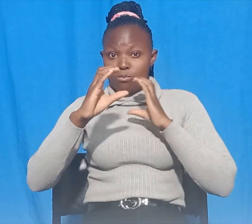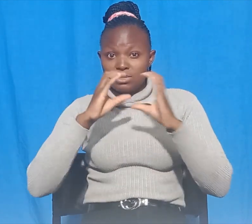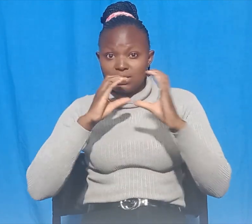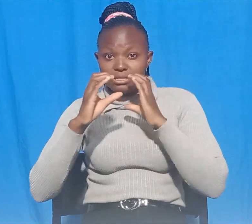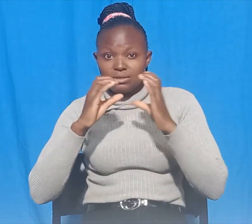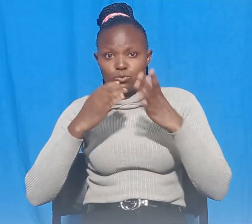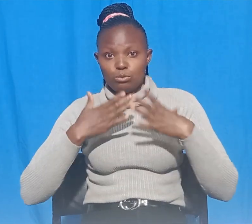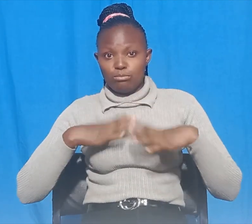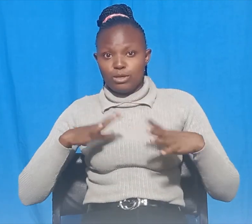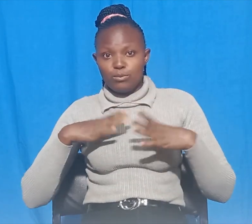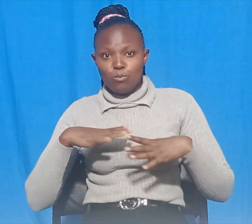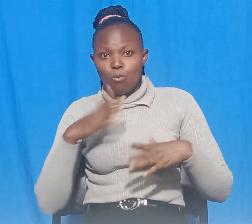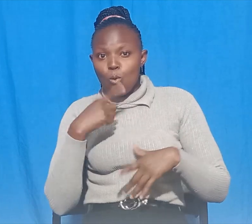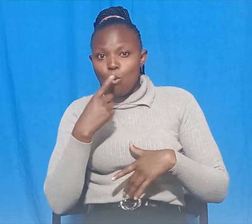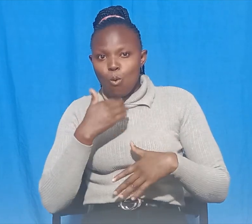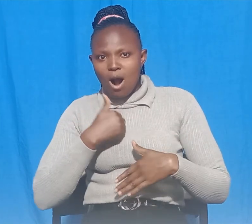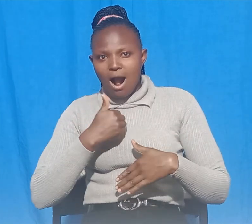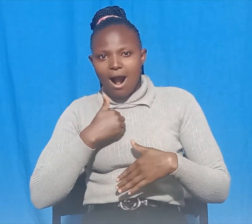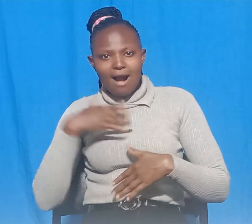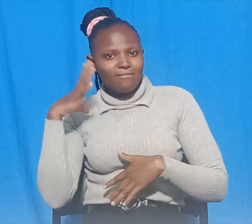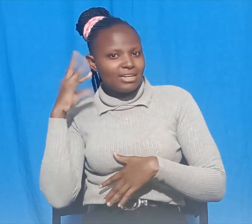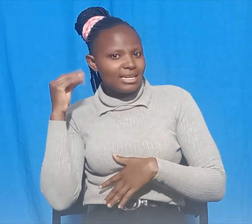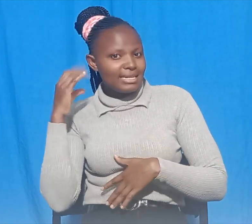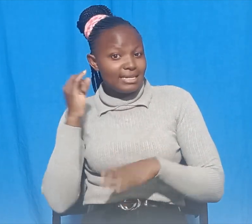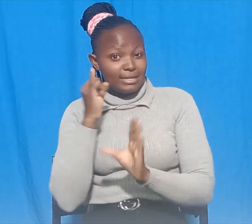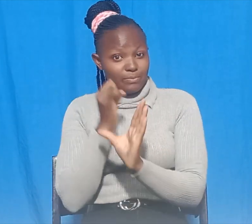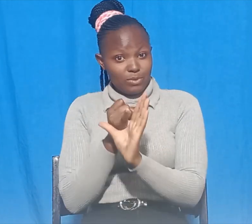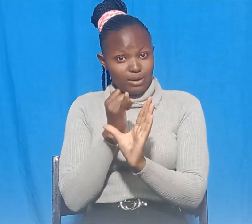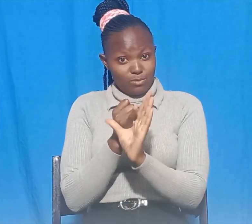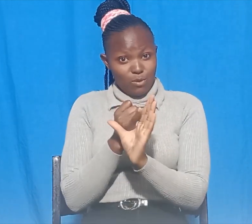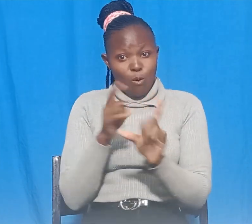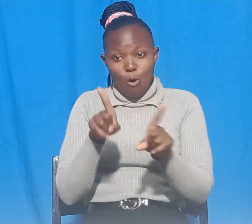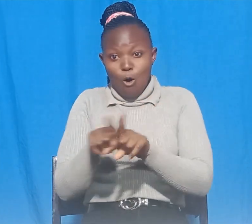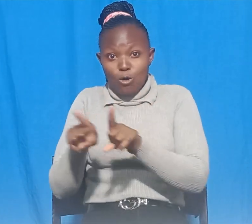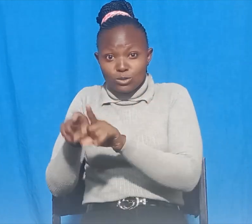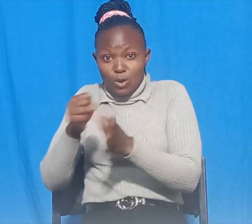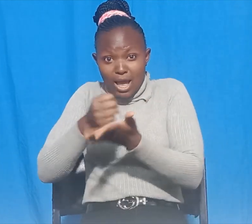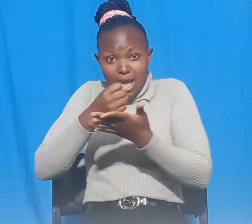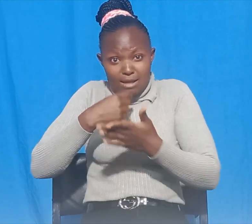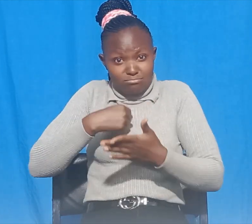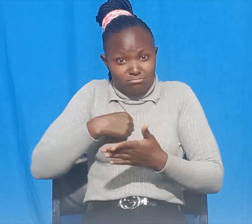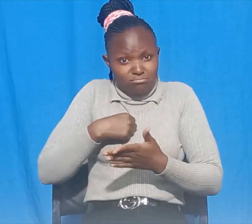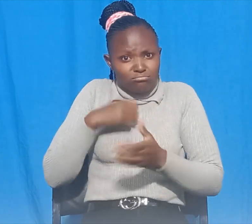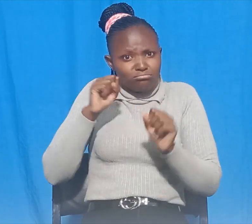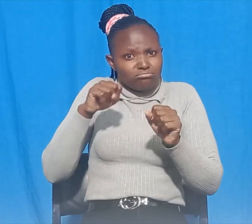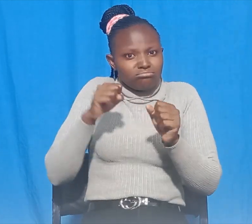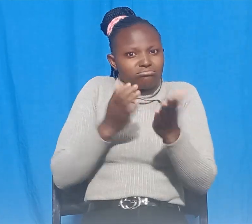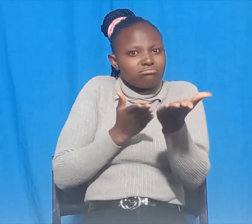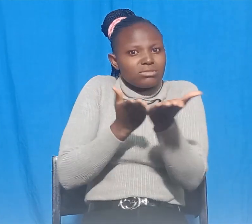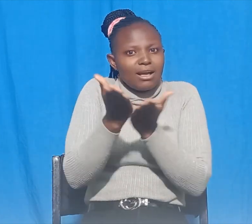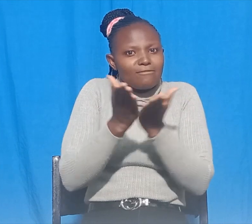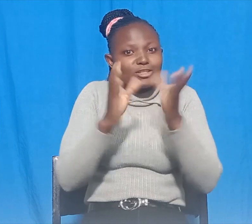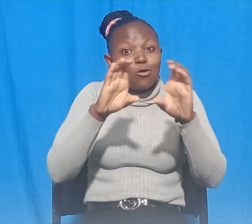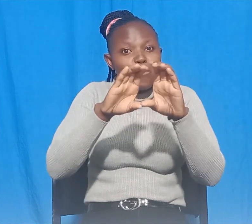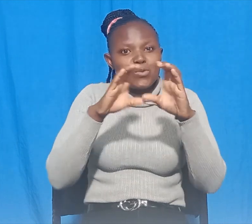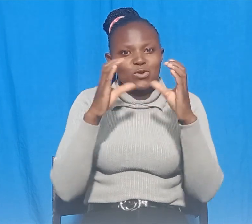with hearing impairment this has enabled me get a sense of service to the community by